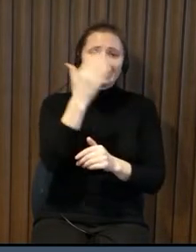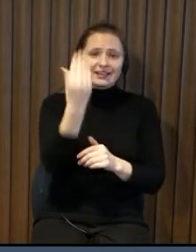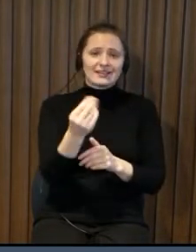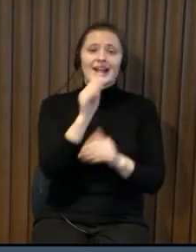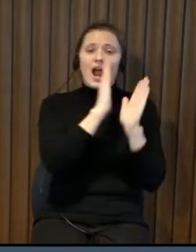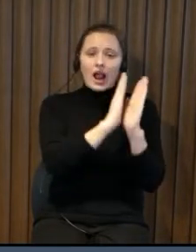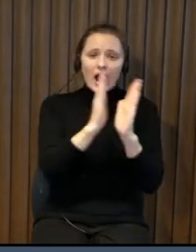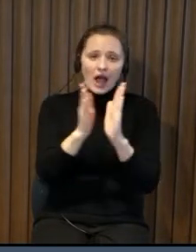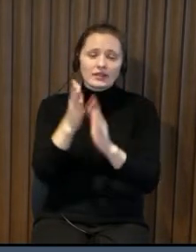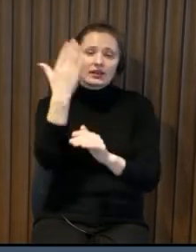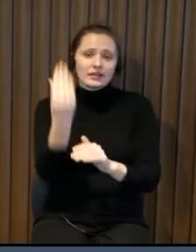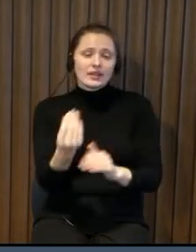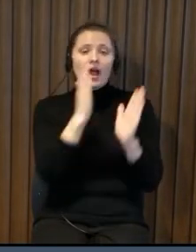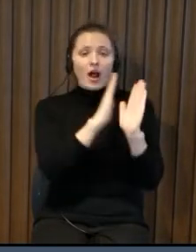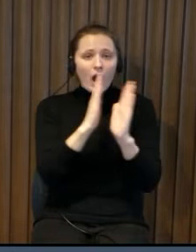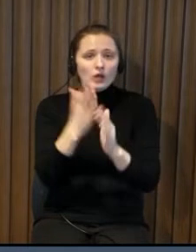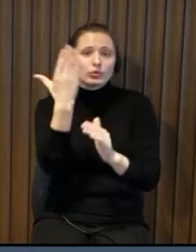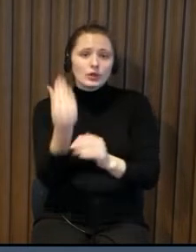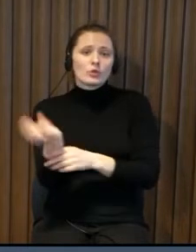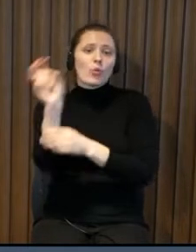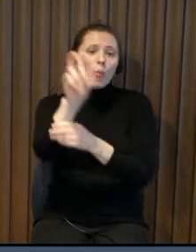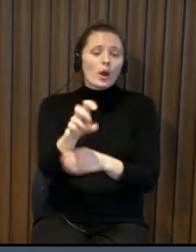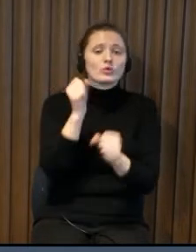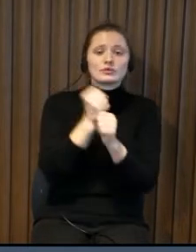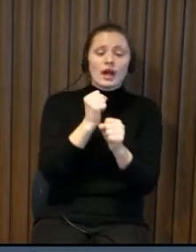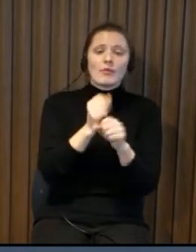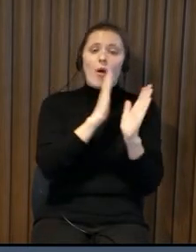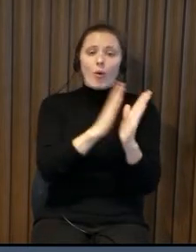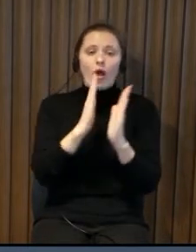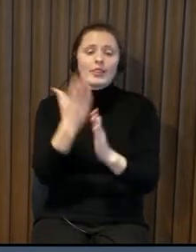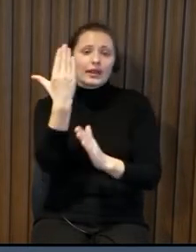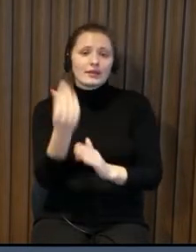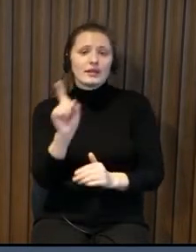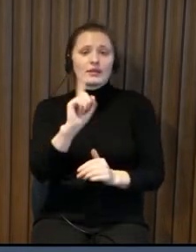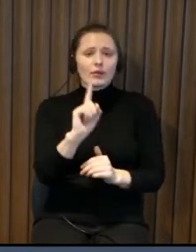people who are also standing and this is a daily life every day you go to work and every day this